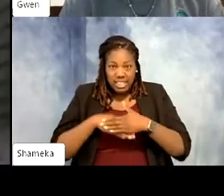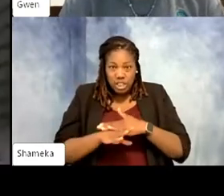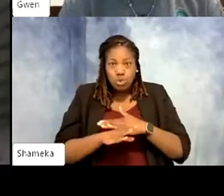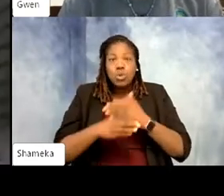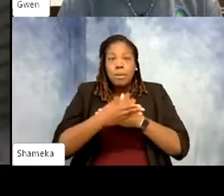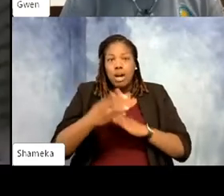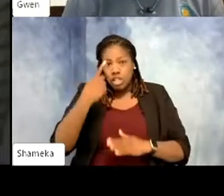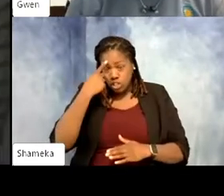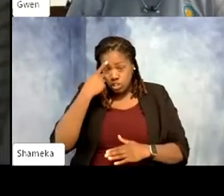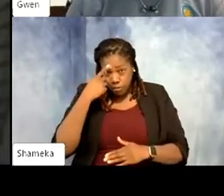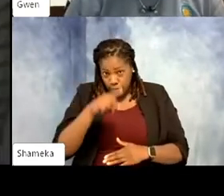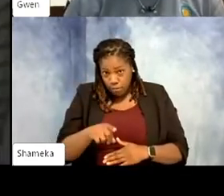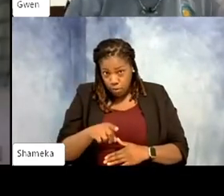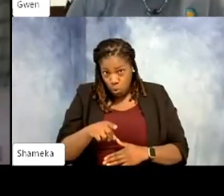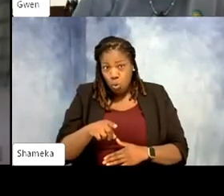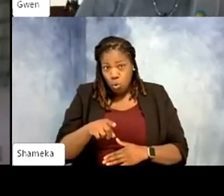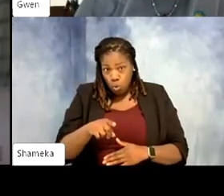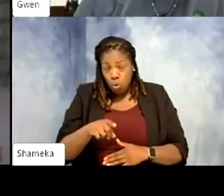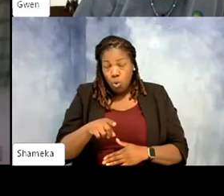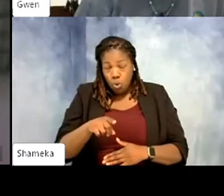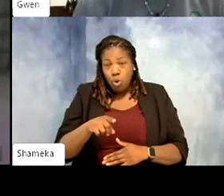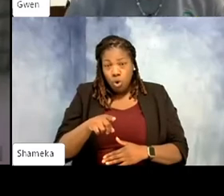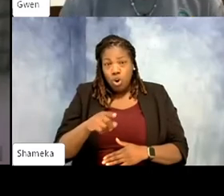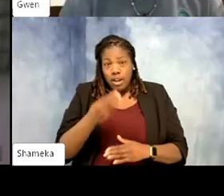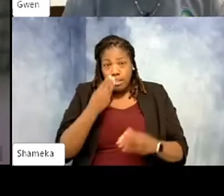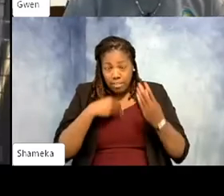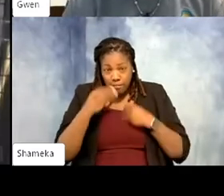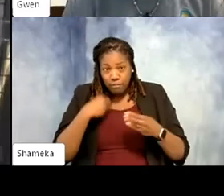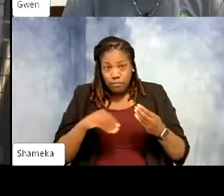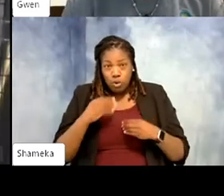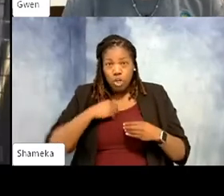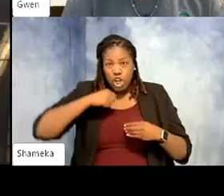and presents her wing through another opening in the crate, ideally we would like to get the blood